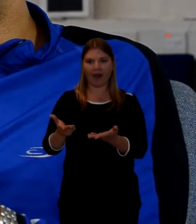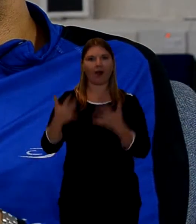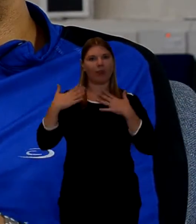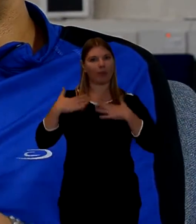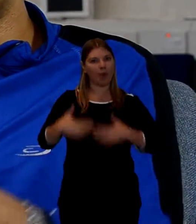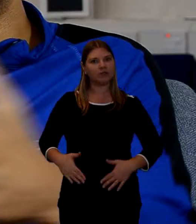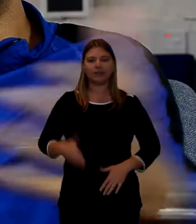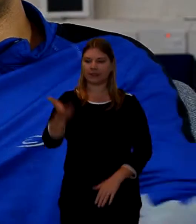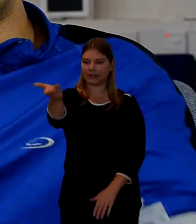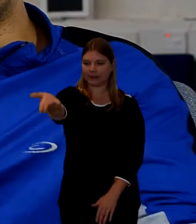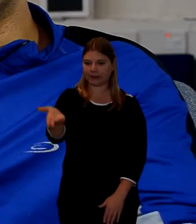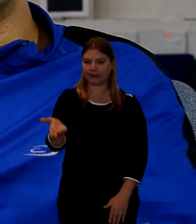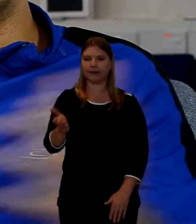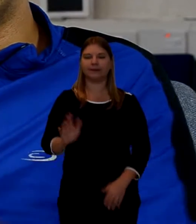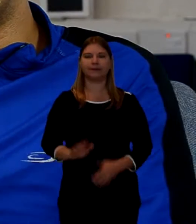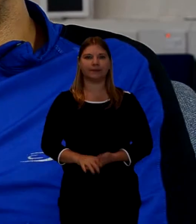and they have the body in front of you.